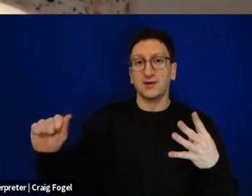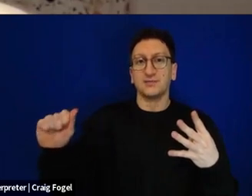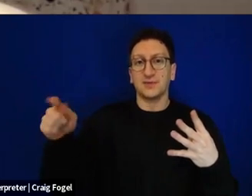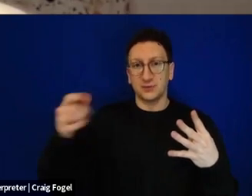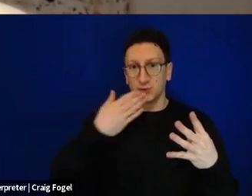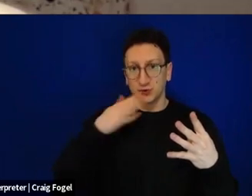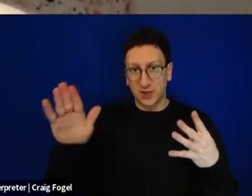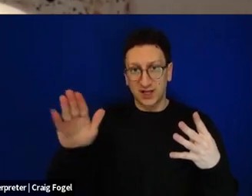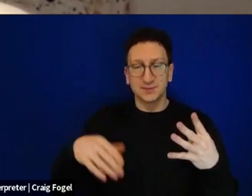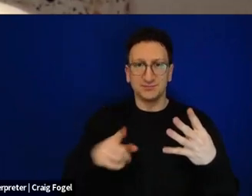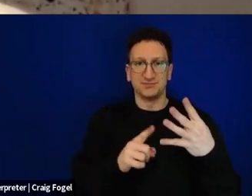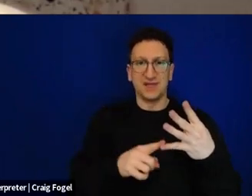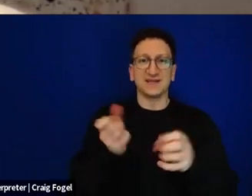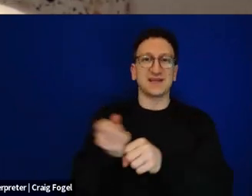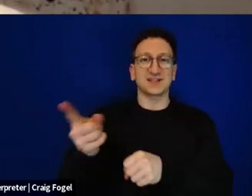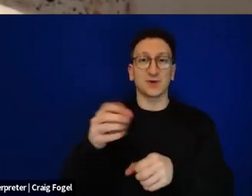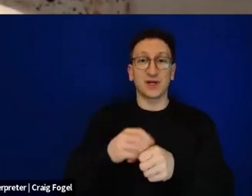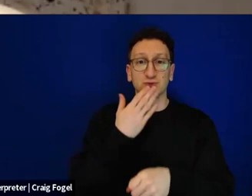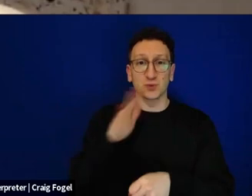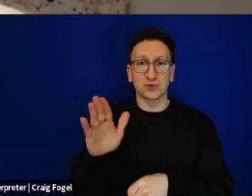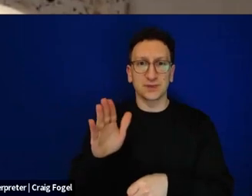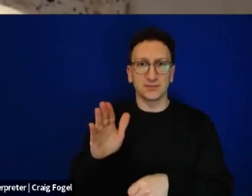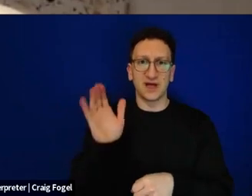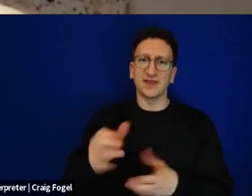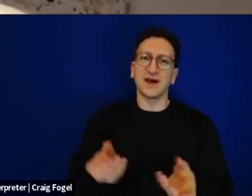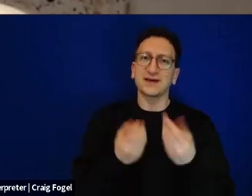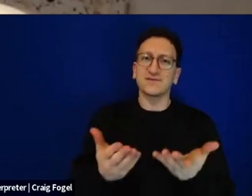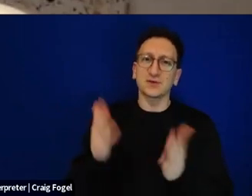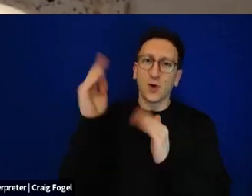hope for a better world. And in this time of global pessimism,